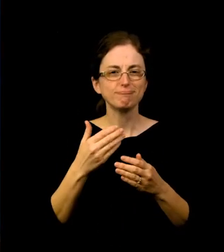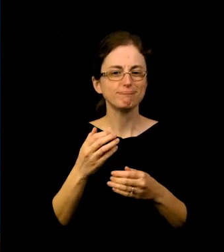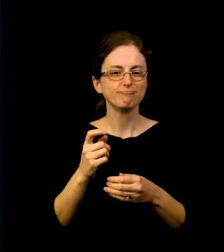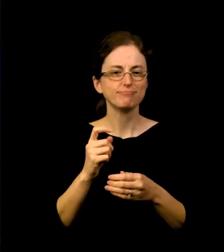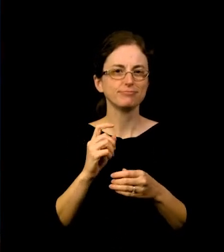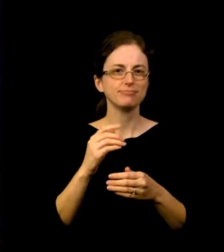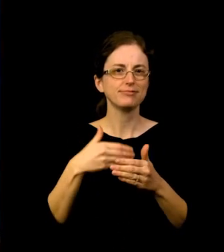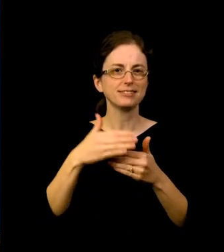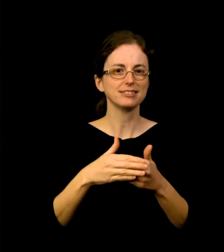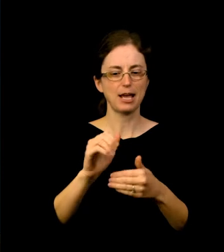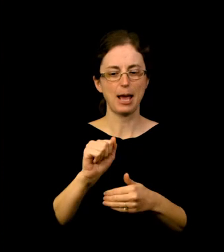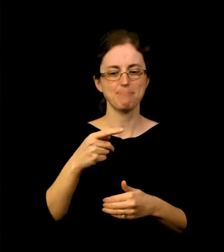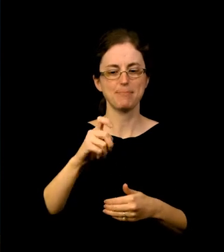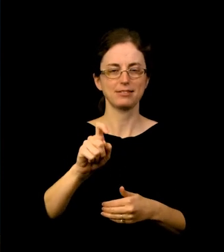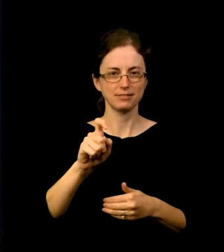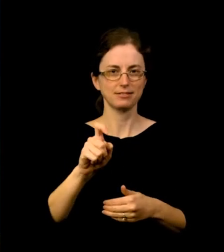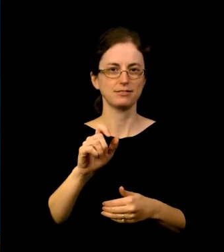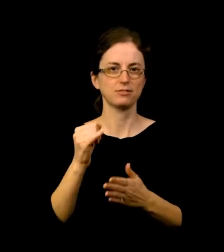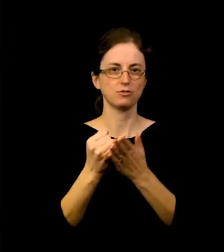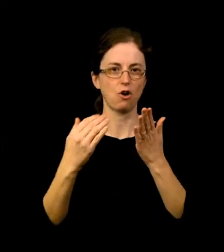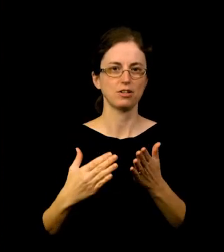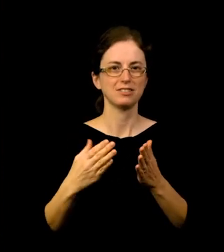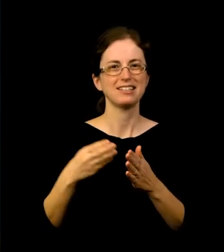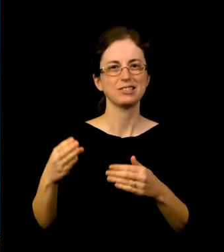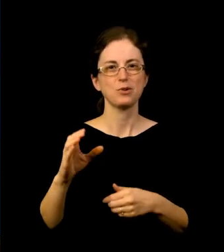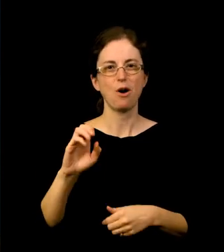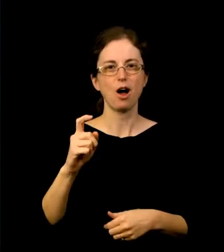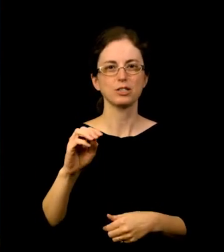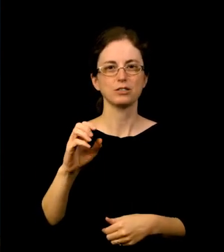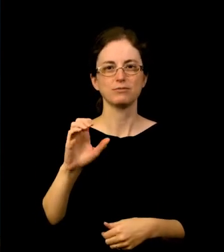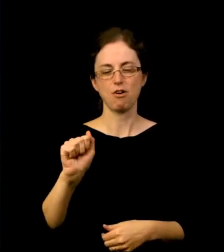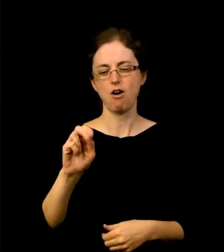adjacent to the AUX/MUTE gallery, showcases a collection of videos,